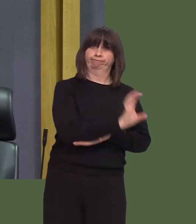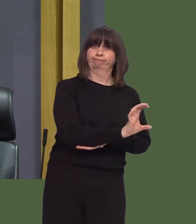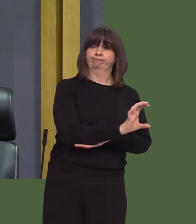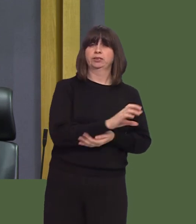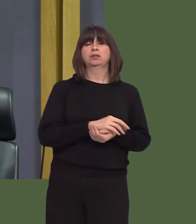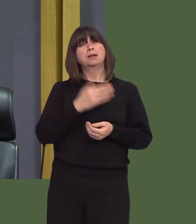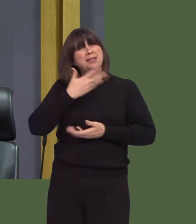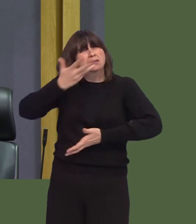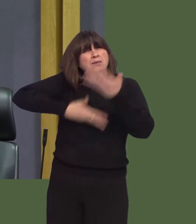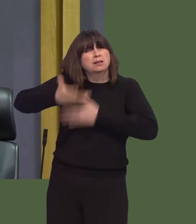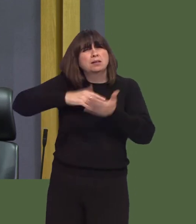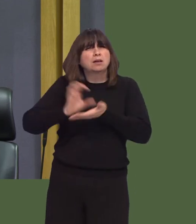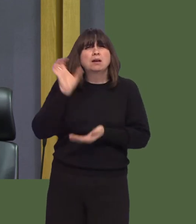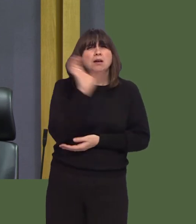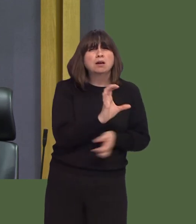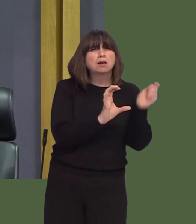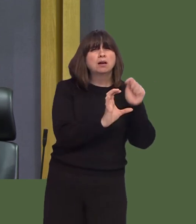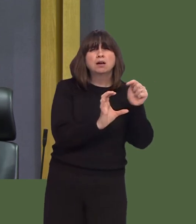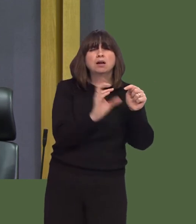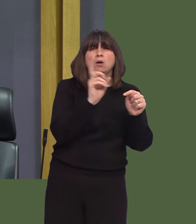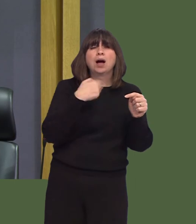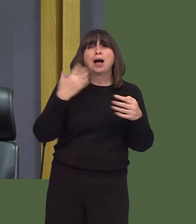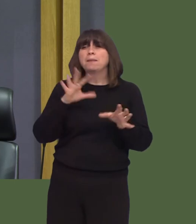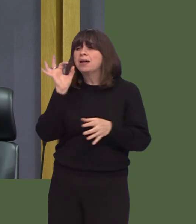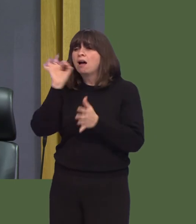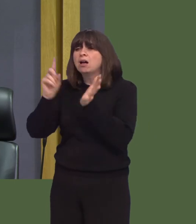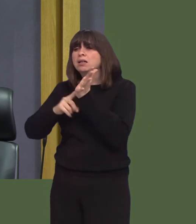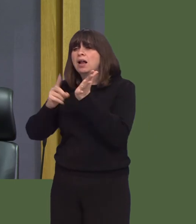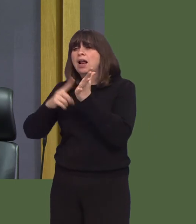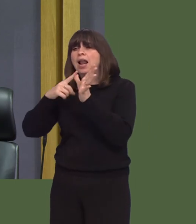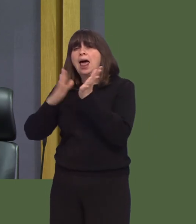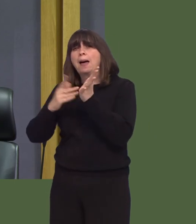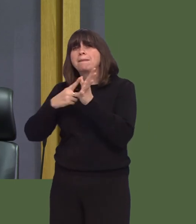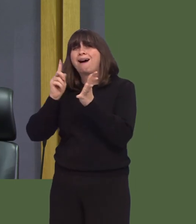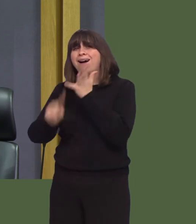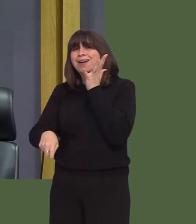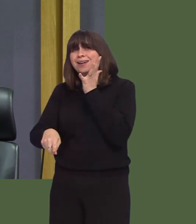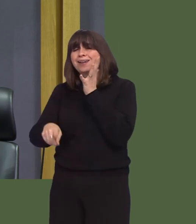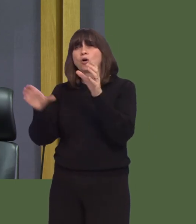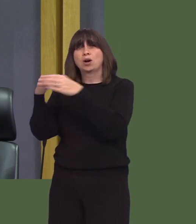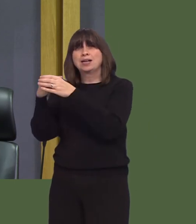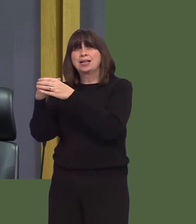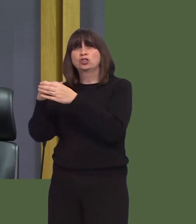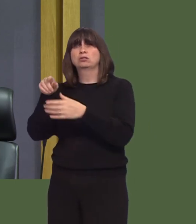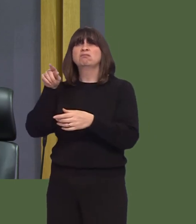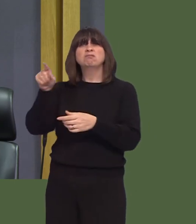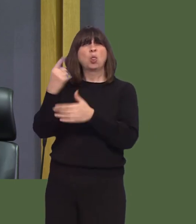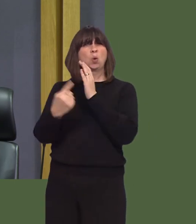I was wondering if you could give us a bit more detail on that, because I did ask Llamau, who seem to be the only organisation involved in that announcement, what the detail was,